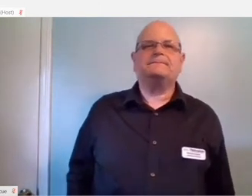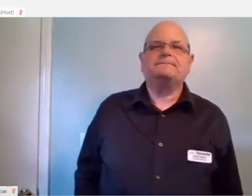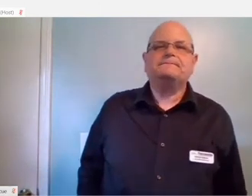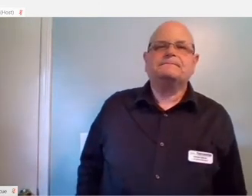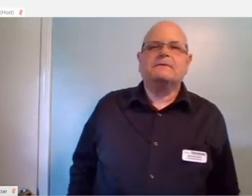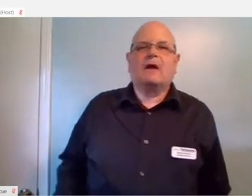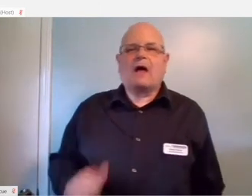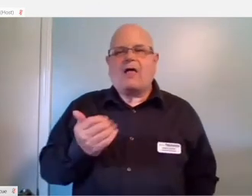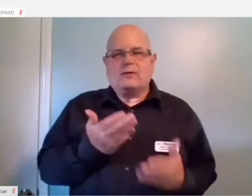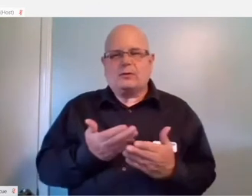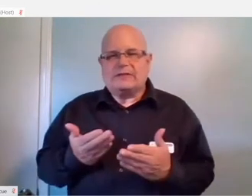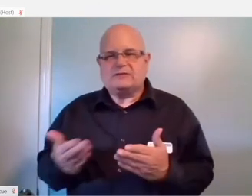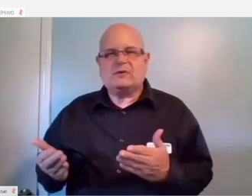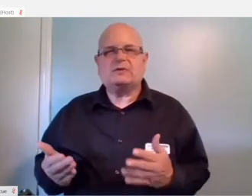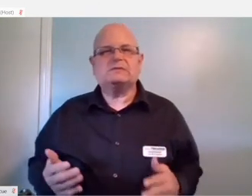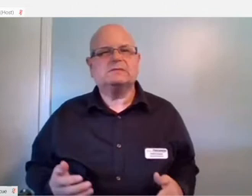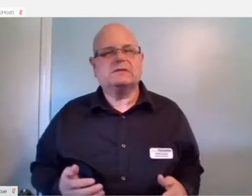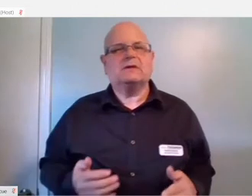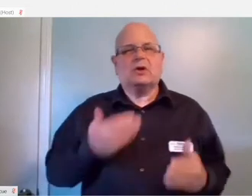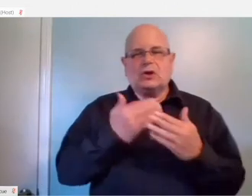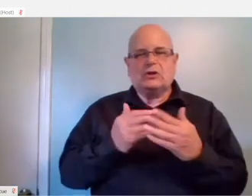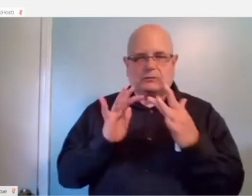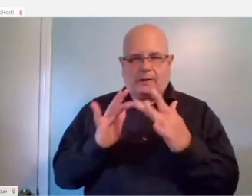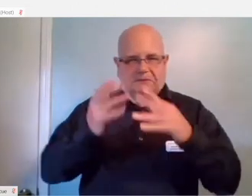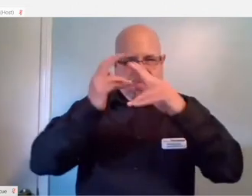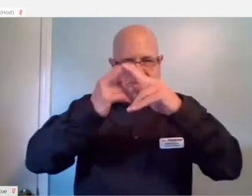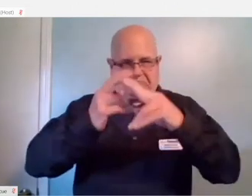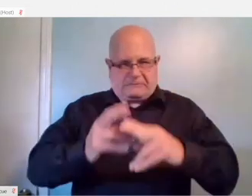Some other resources, some helpful websites I wanted to mention real quick.